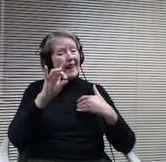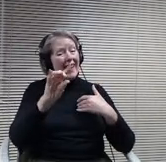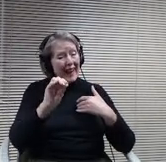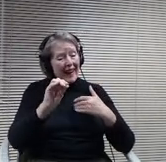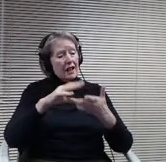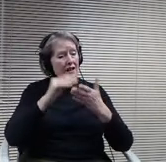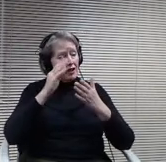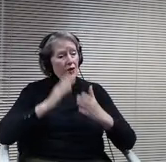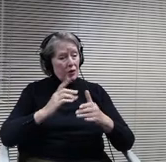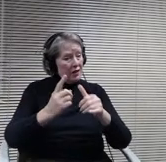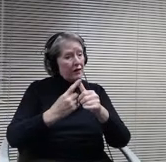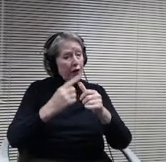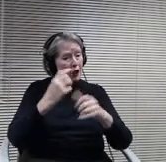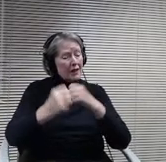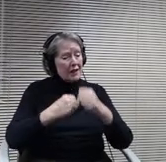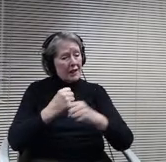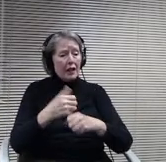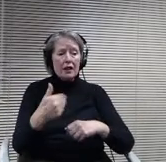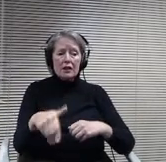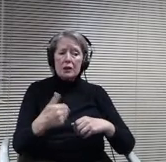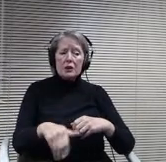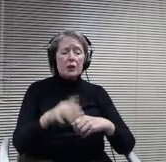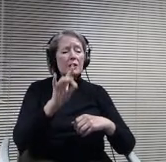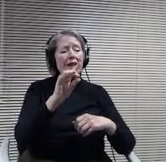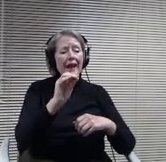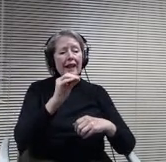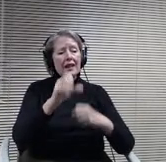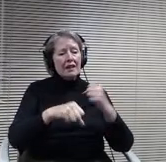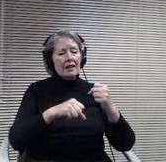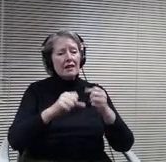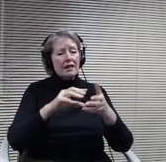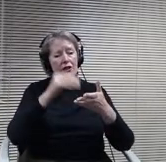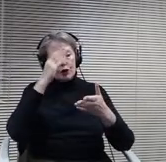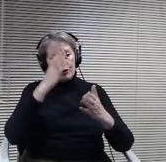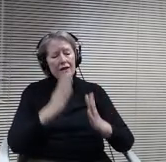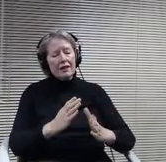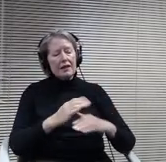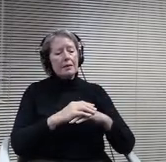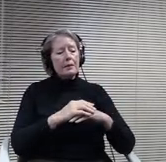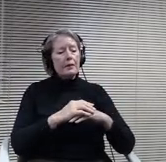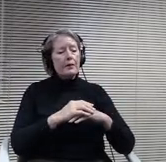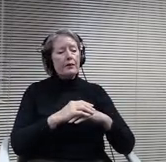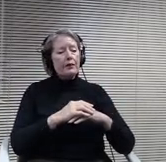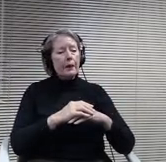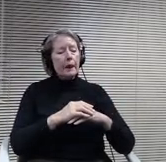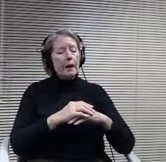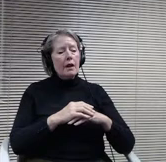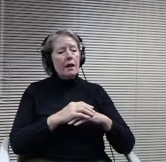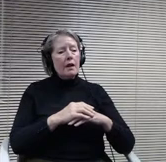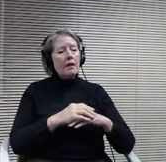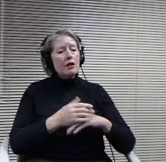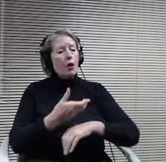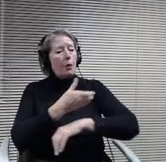it. So we would be able to move the power and energy class that's currently within. The main campus and then using